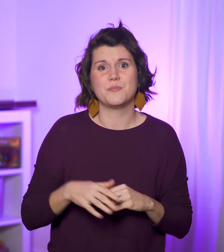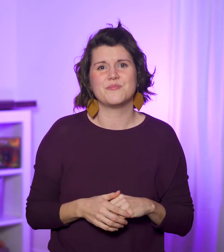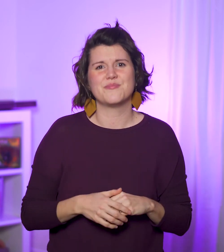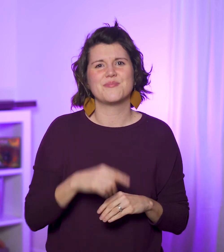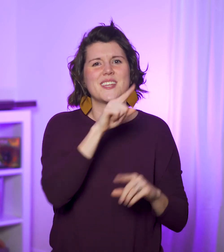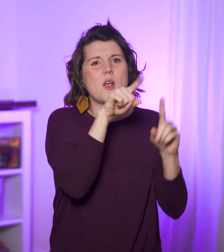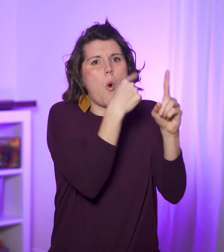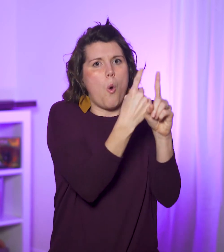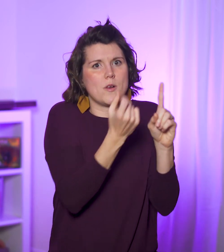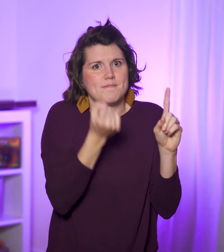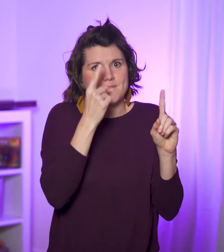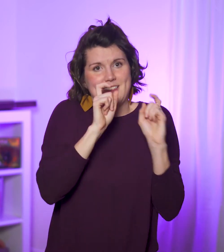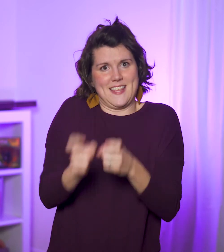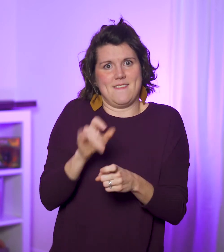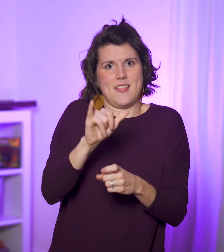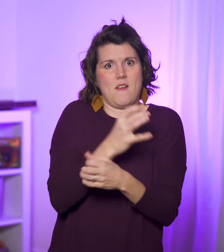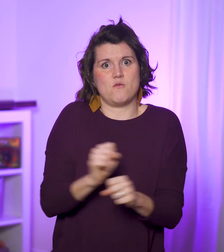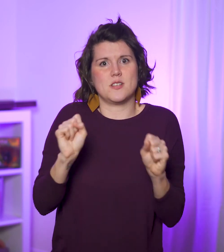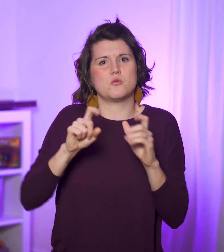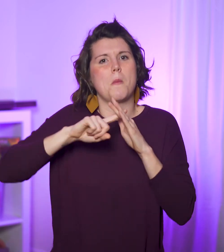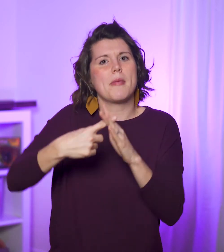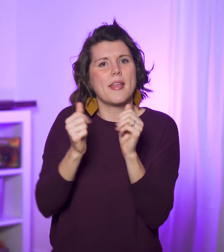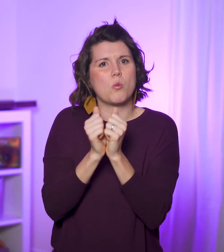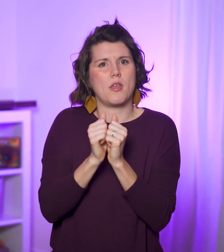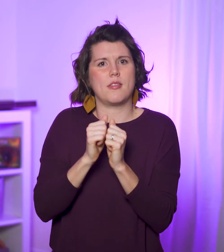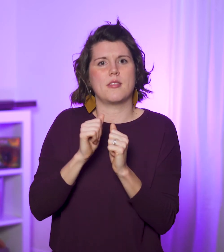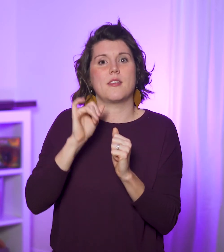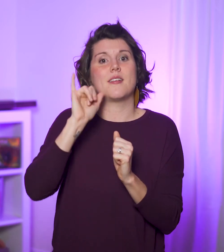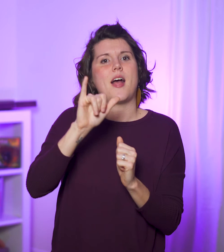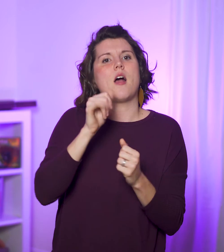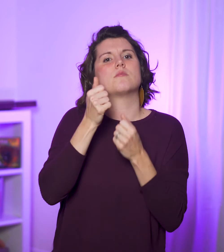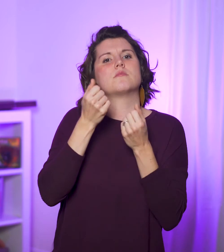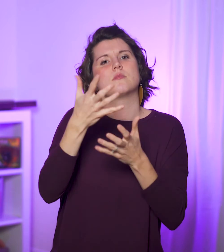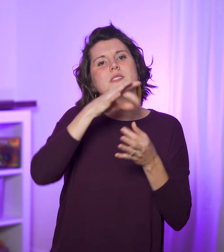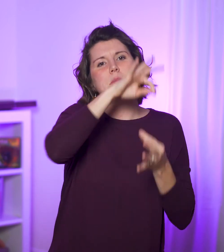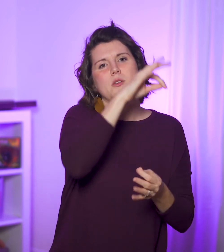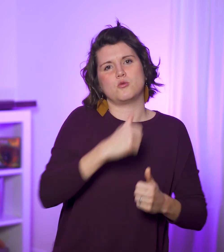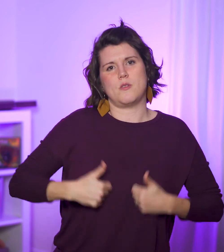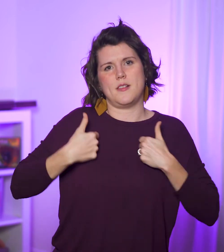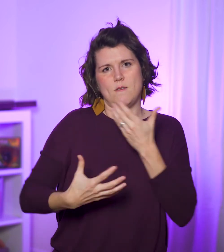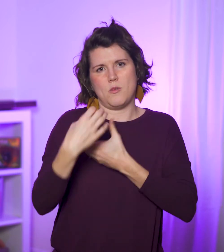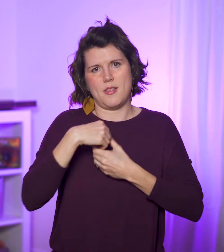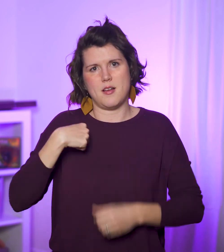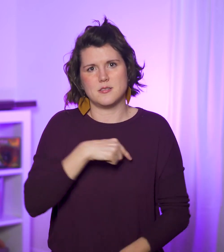We only get this freedom to begin with because the Spirit lives in us,